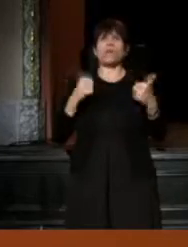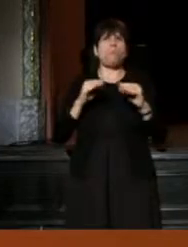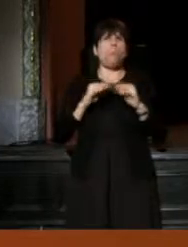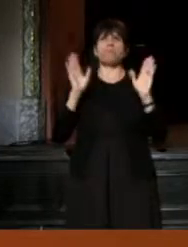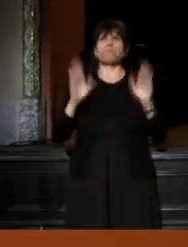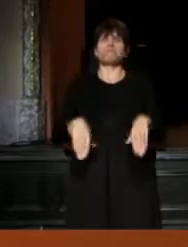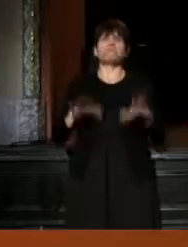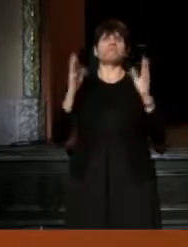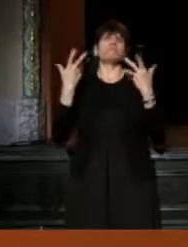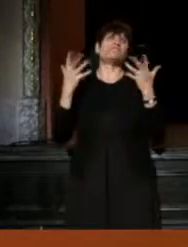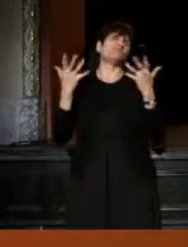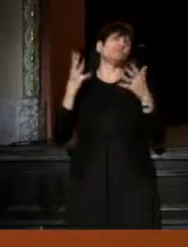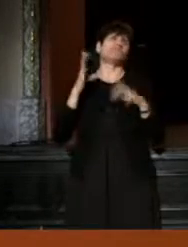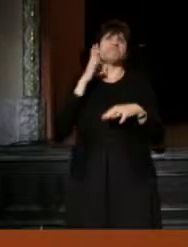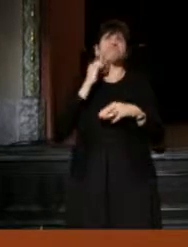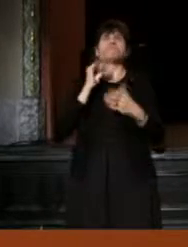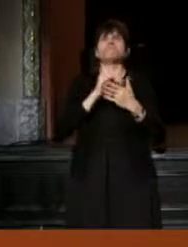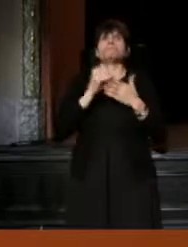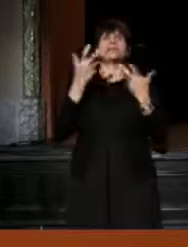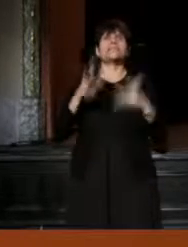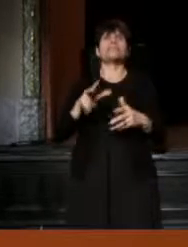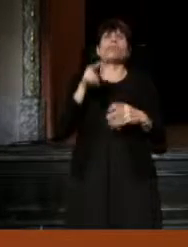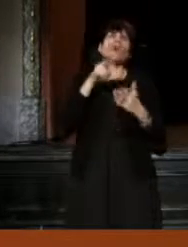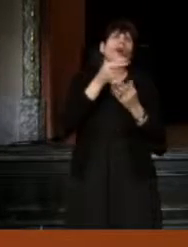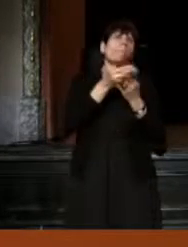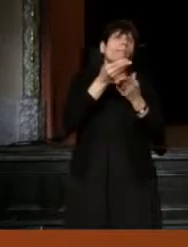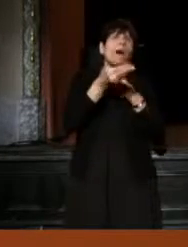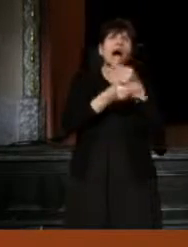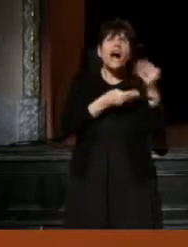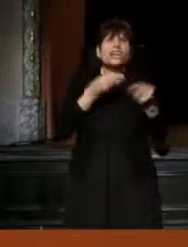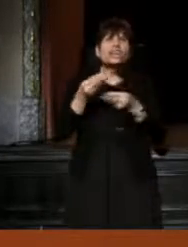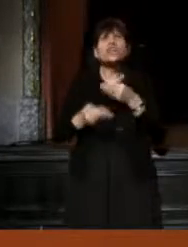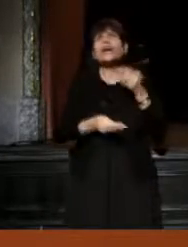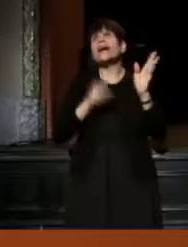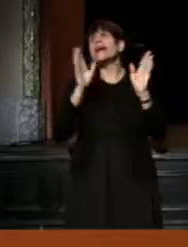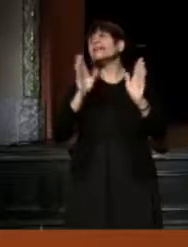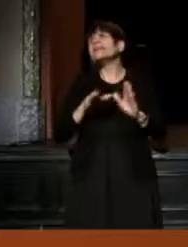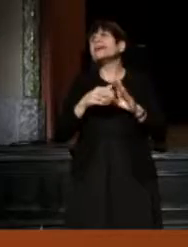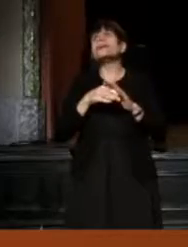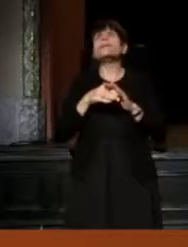I didn't want to look at the budget, didn't want to look at the program,